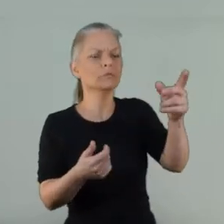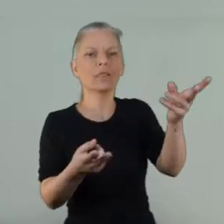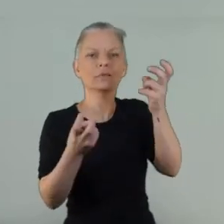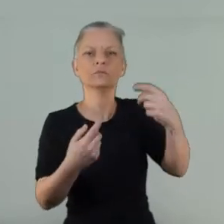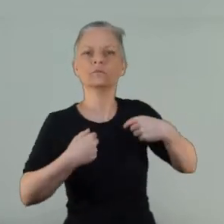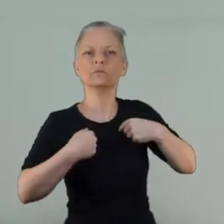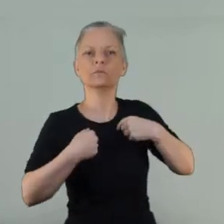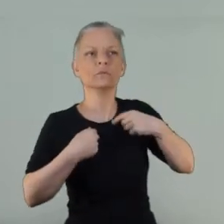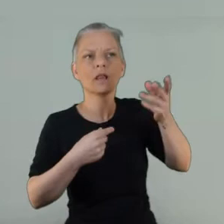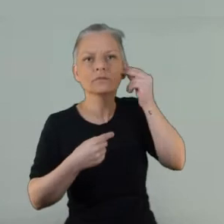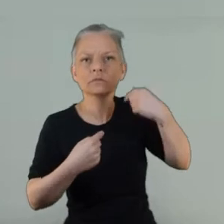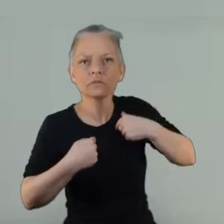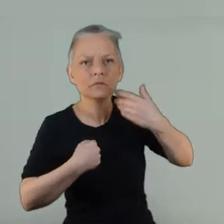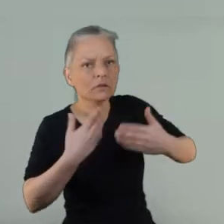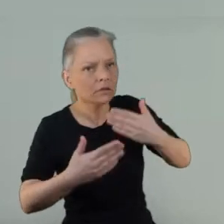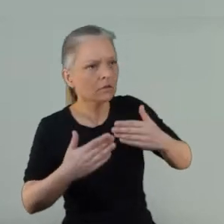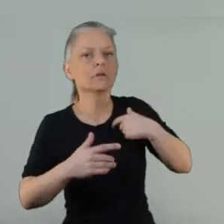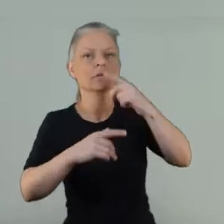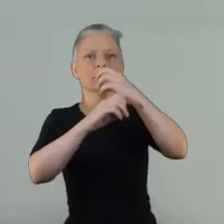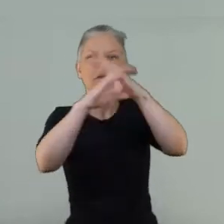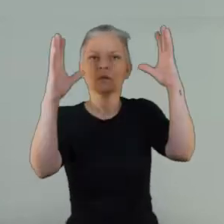actually a really nice way to put it”.